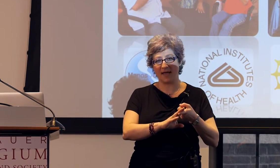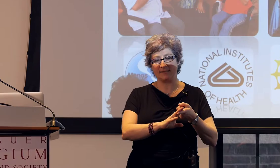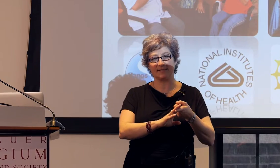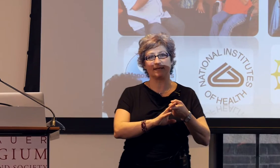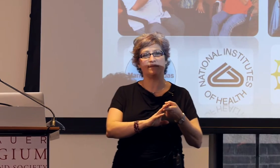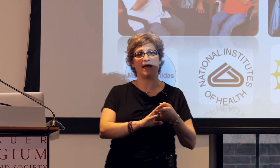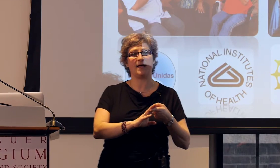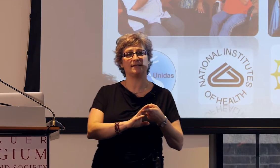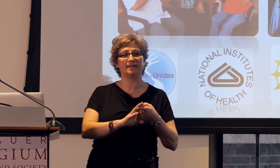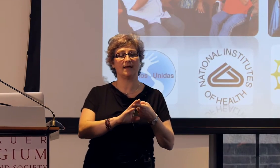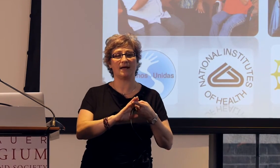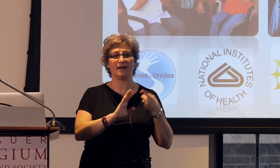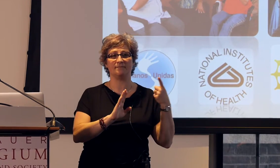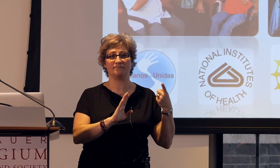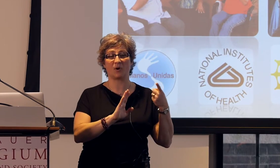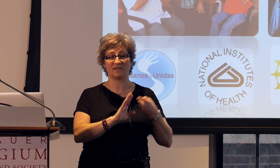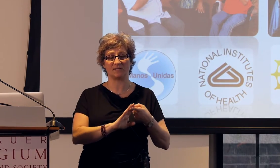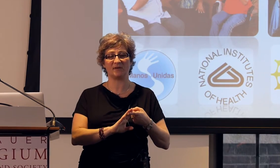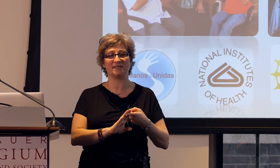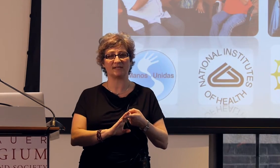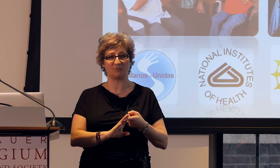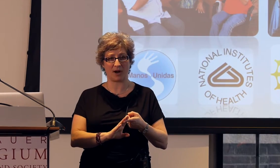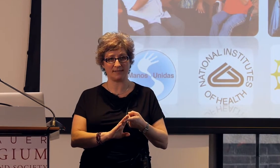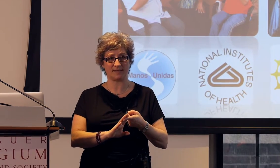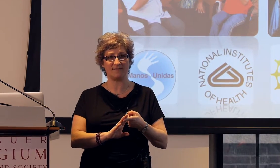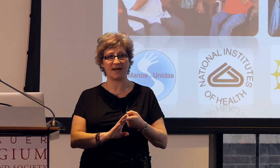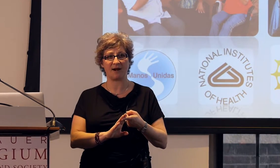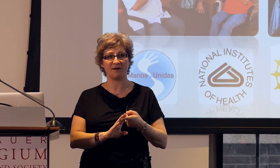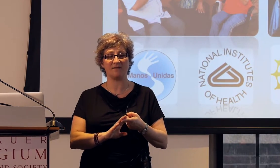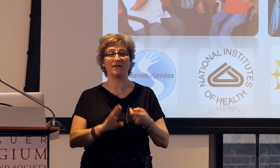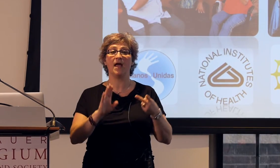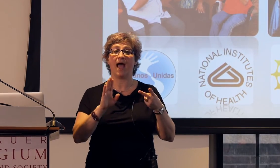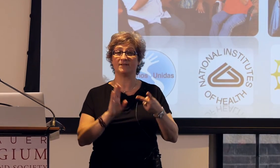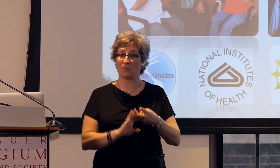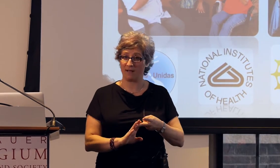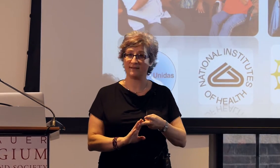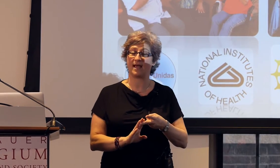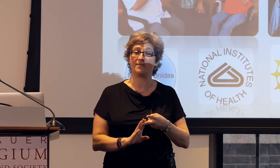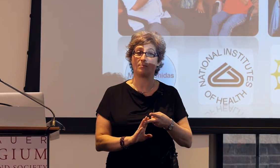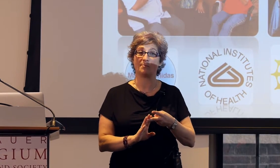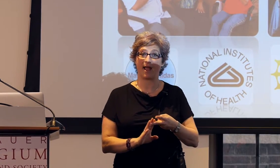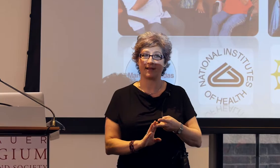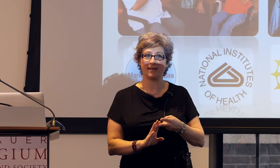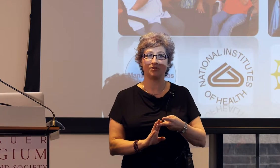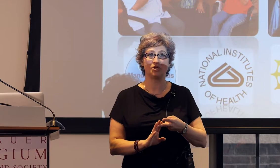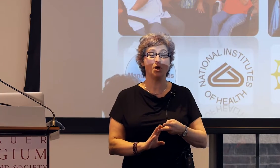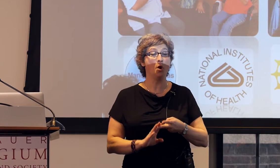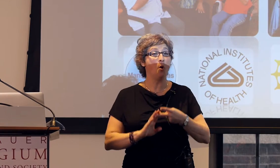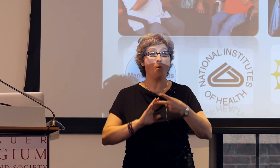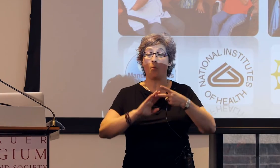that participants expressed in the narrative, as well as how they were packaged,